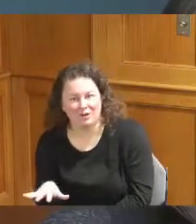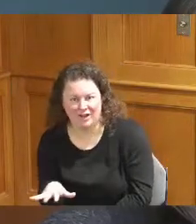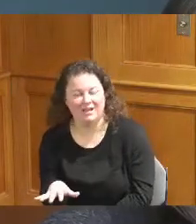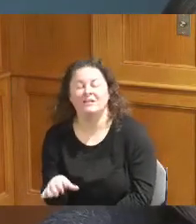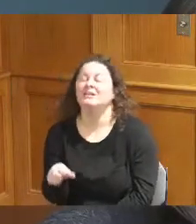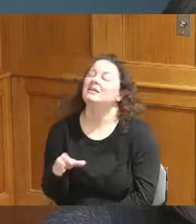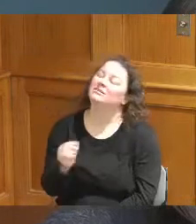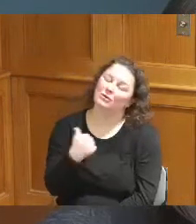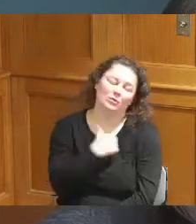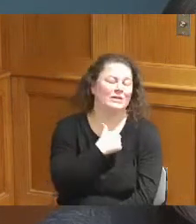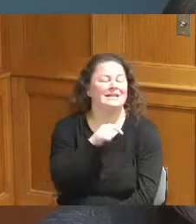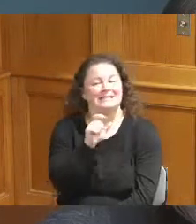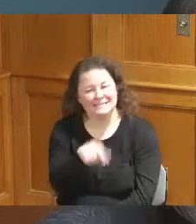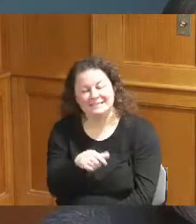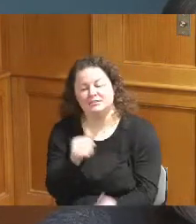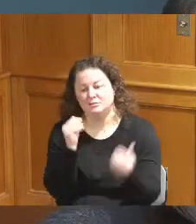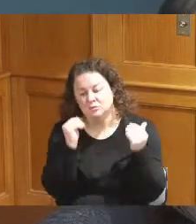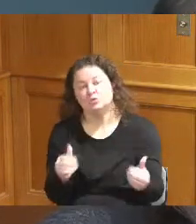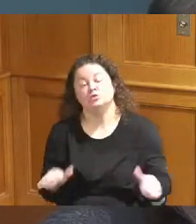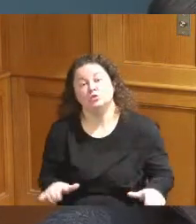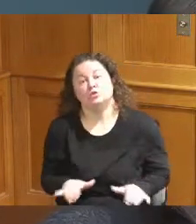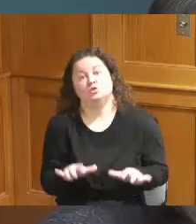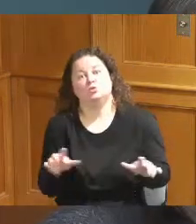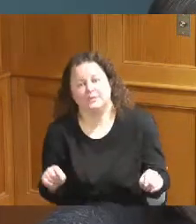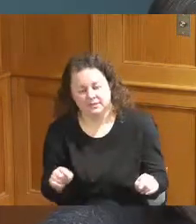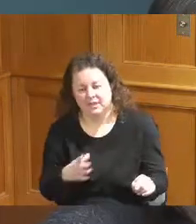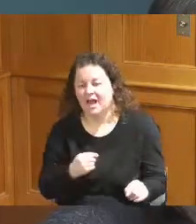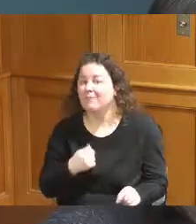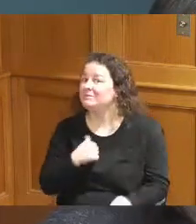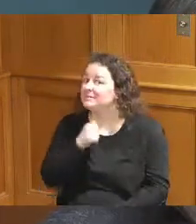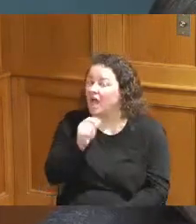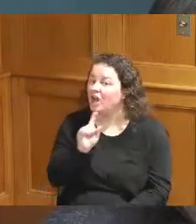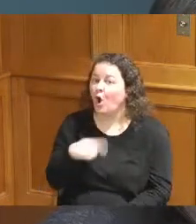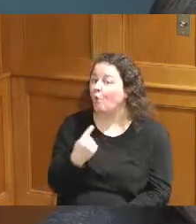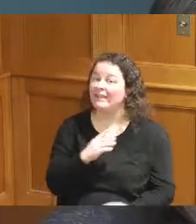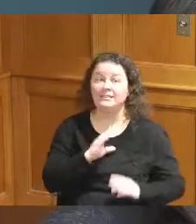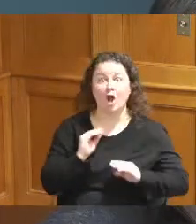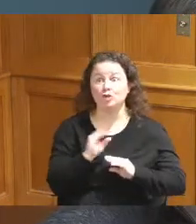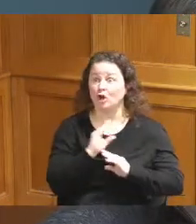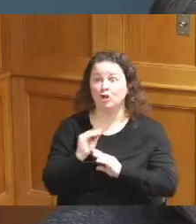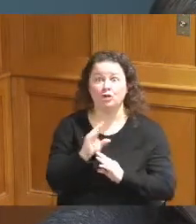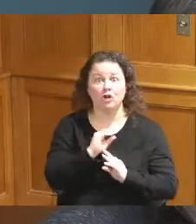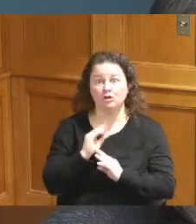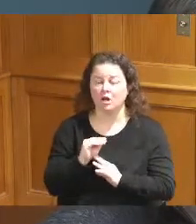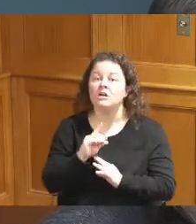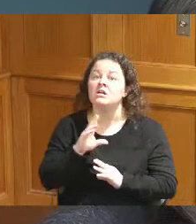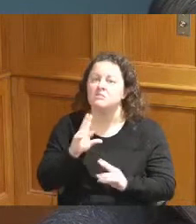and not just saying it I'm gonna be working toward it so that's what's going on that I know from as